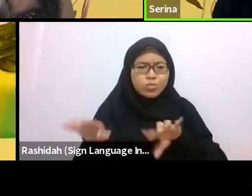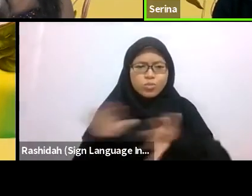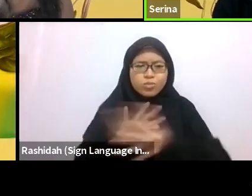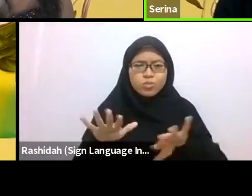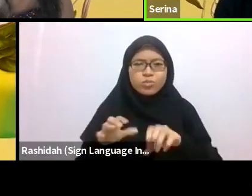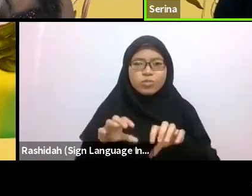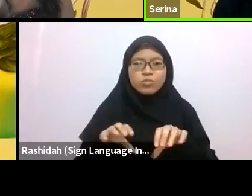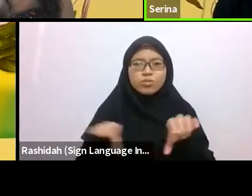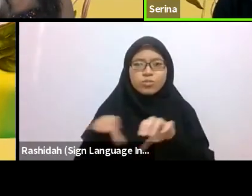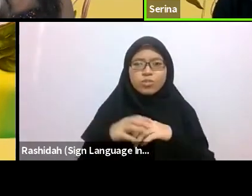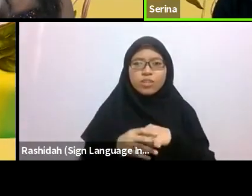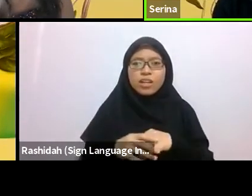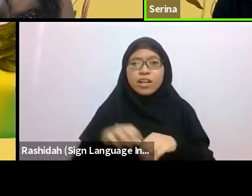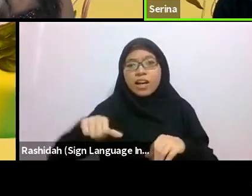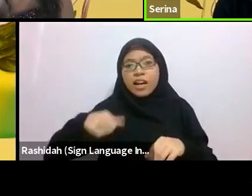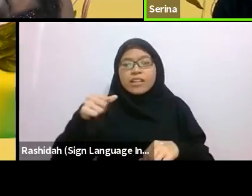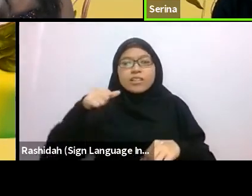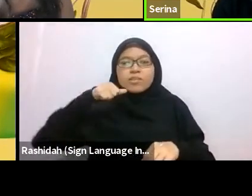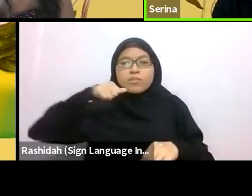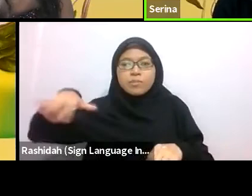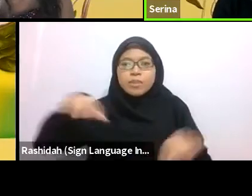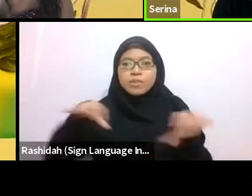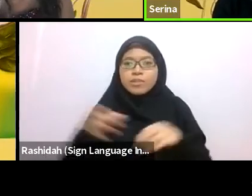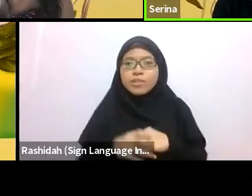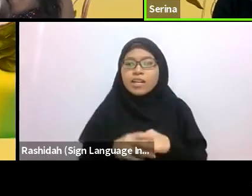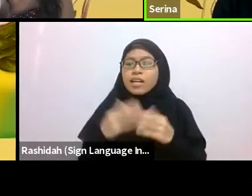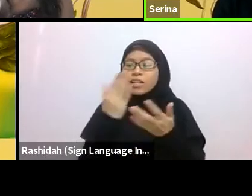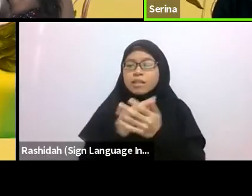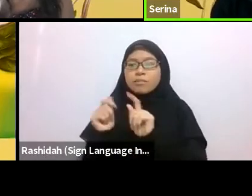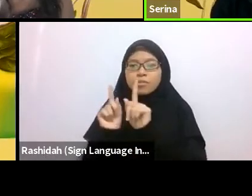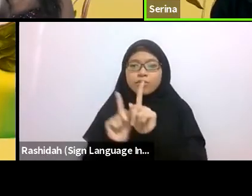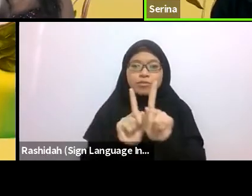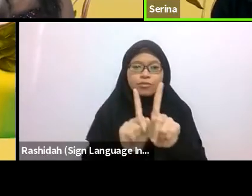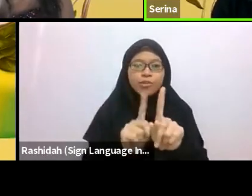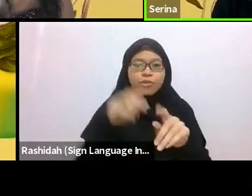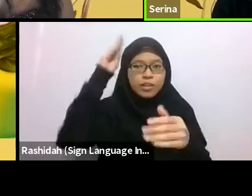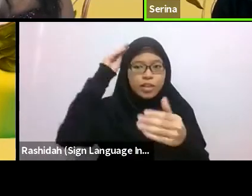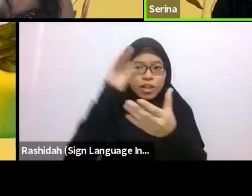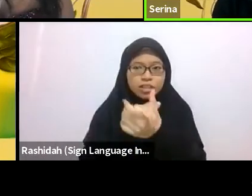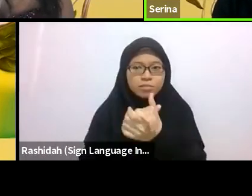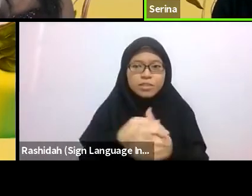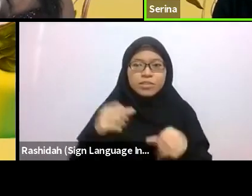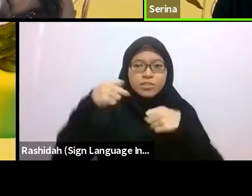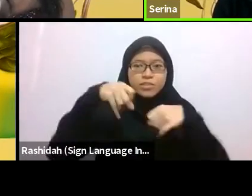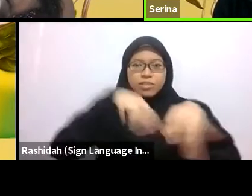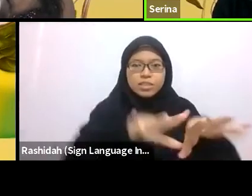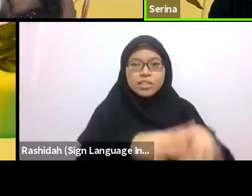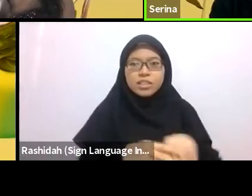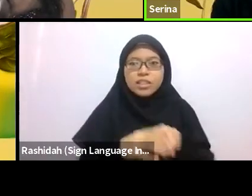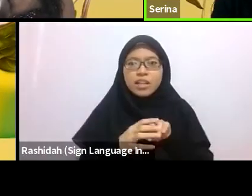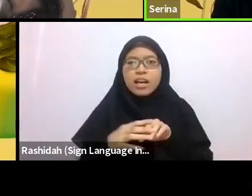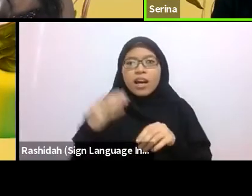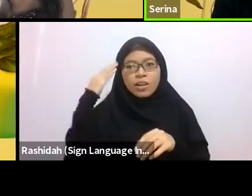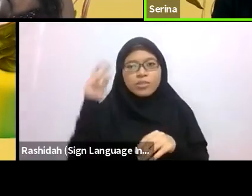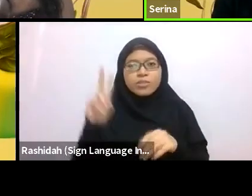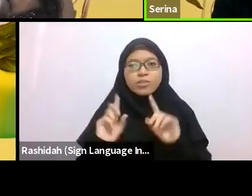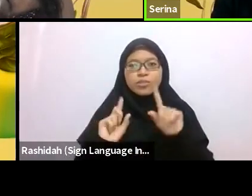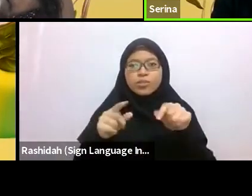and they wave and smile in quiet acknowledgement of another female who knows the seas as they do. Many women in the village don’t.